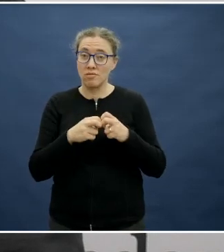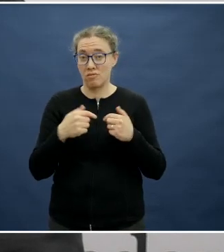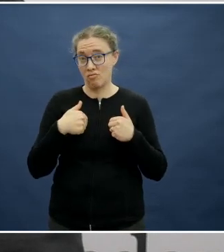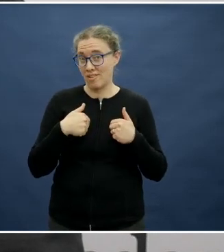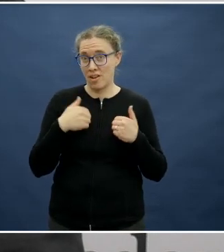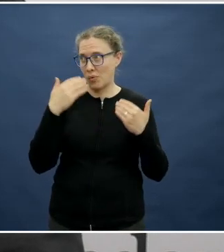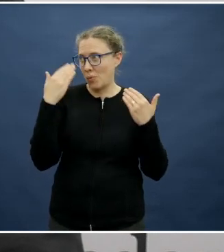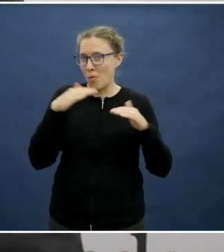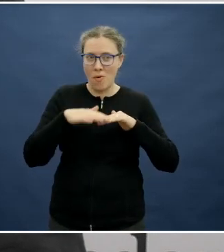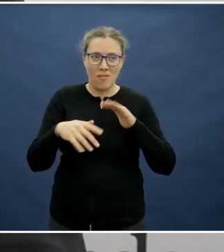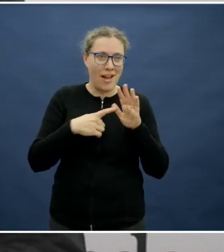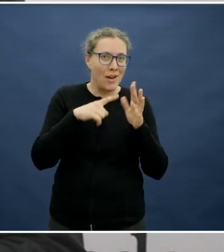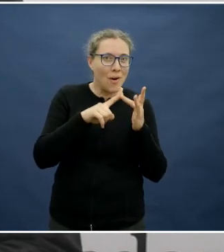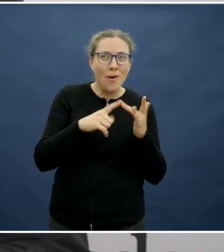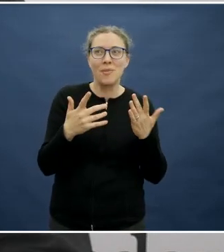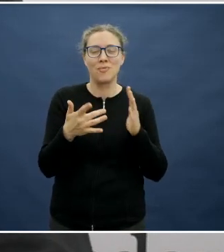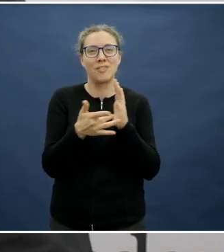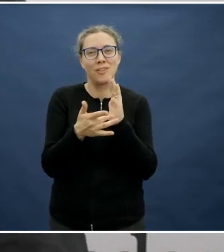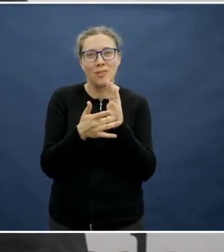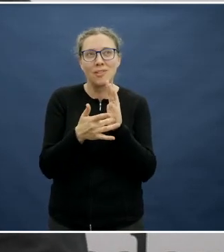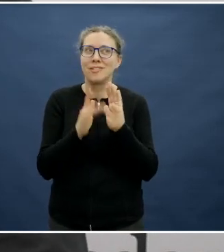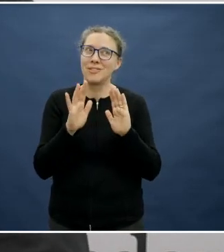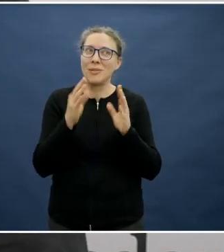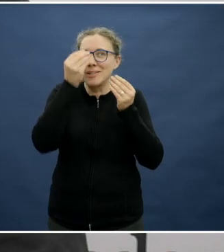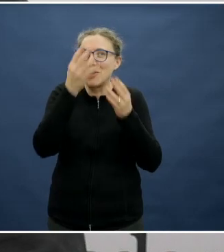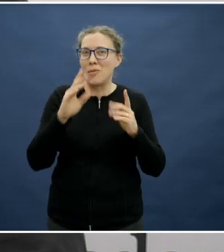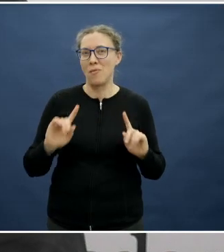intelligence and technology I should just say that before I make my comment but I think